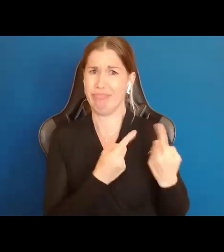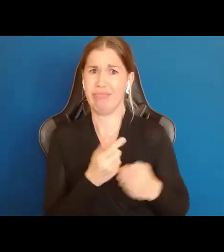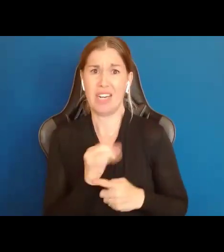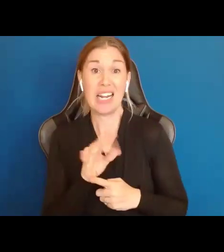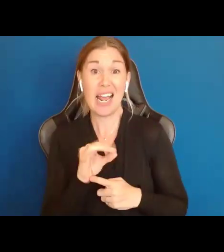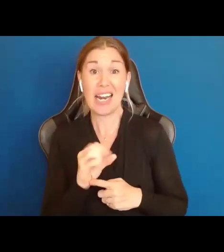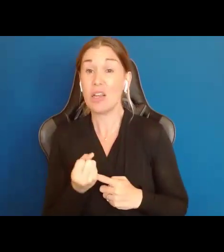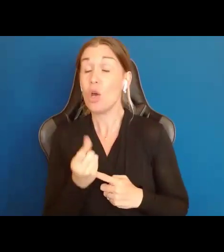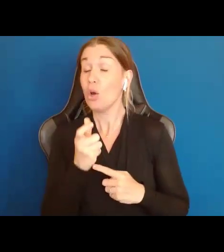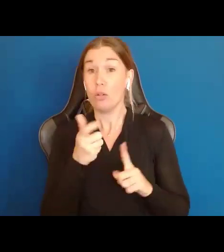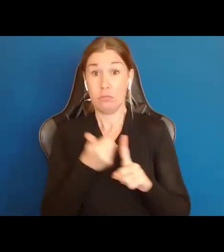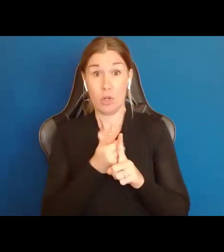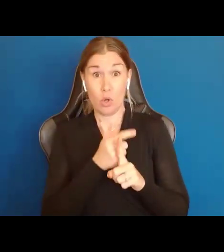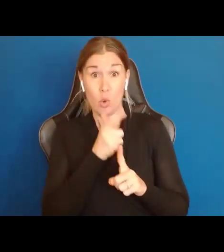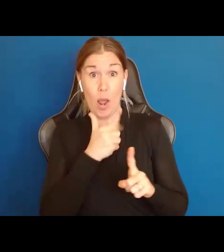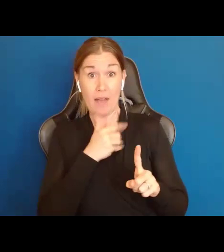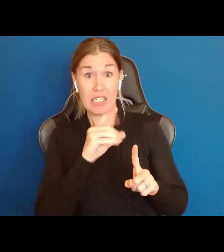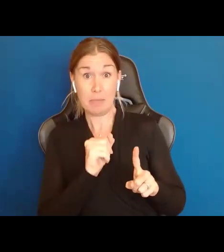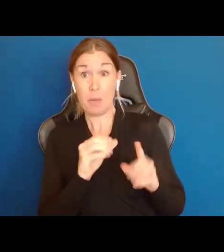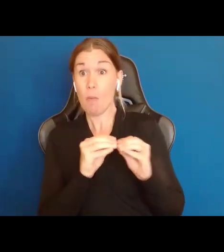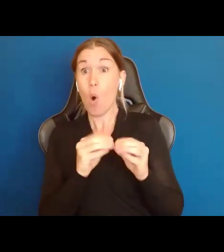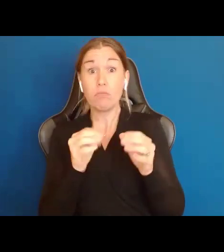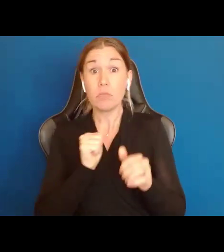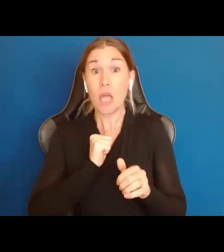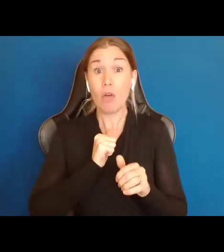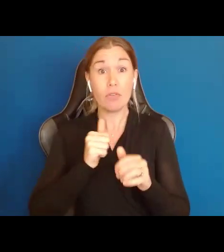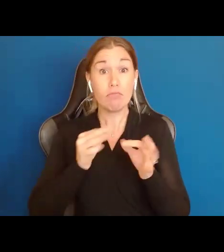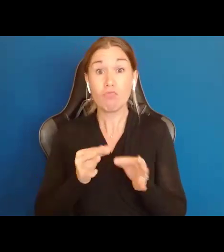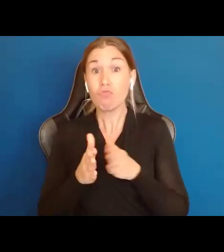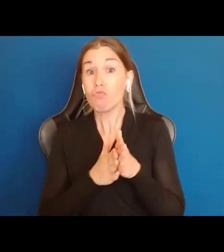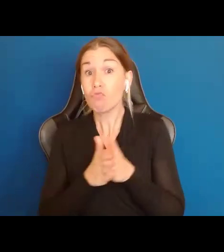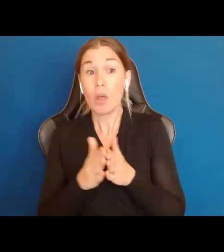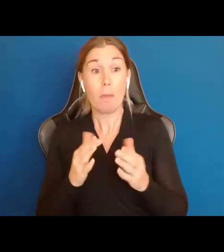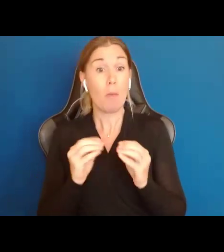Who are more self determined are more likely to be healthy, independent, more likely to be involved